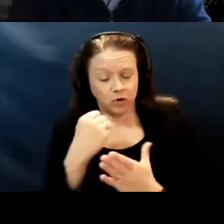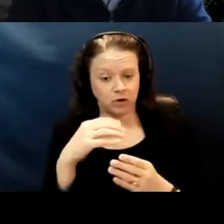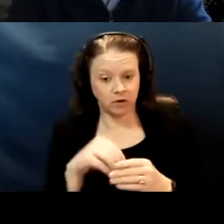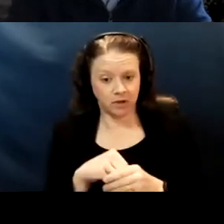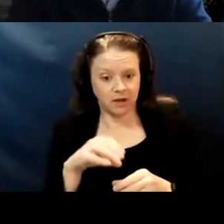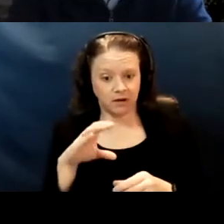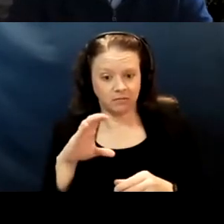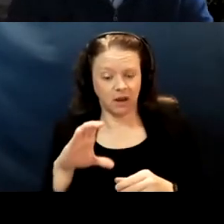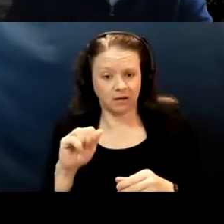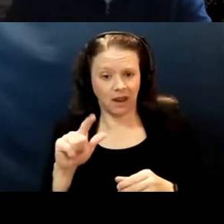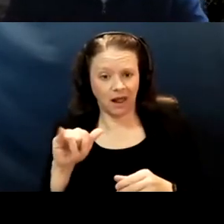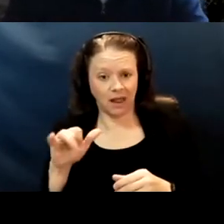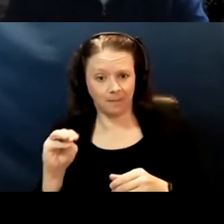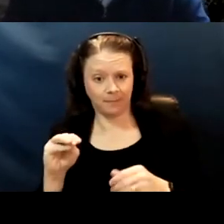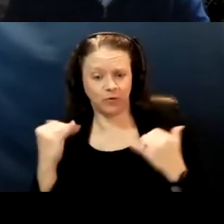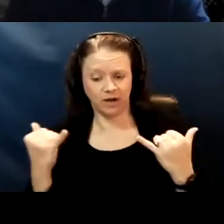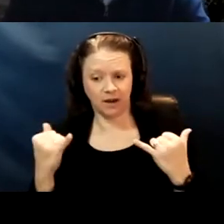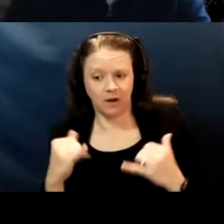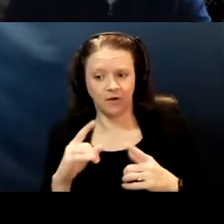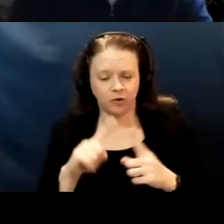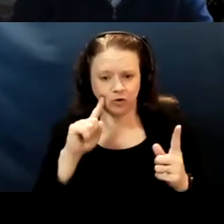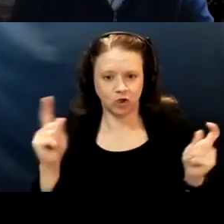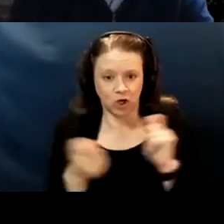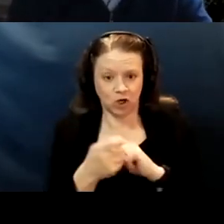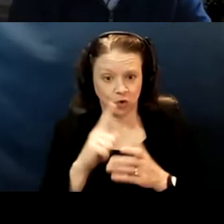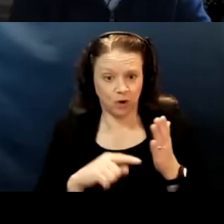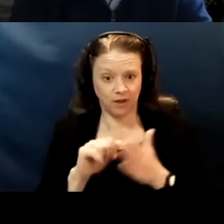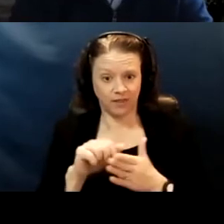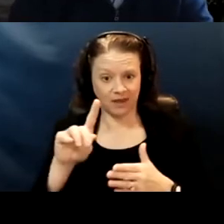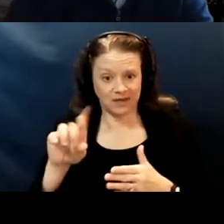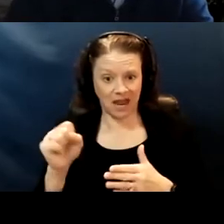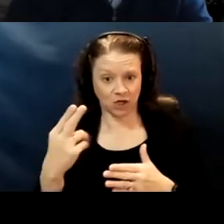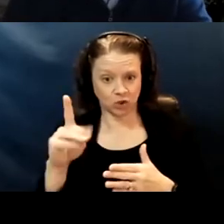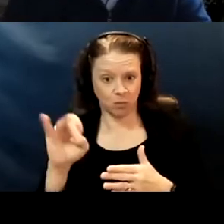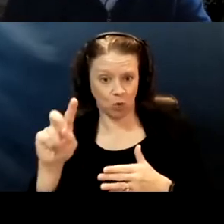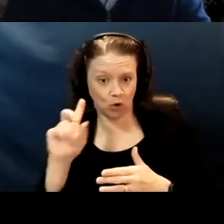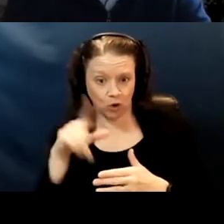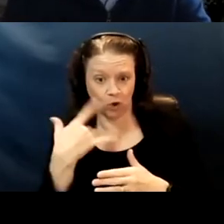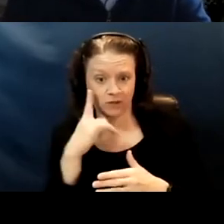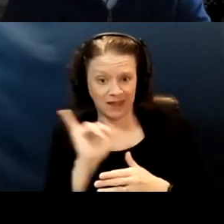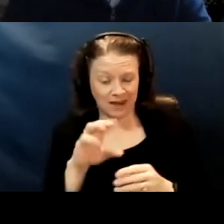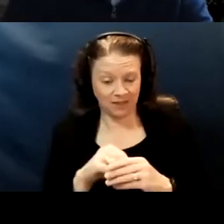to change what the, the dashboard looks like in the future. And I think we should think really collectively